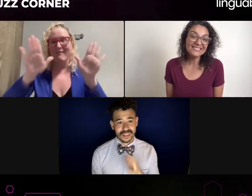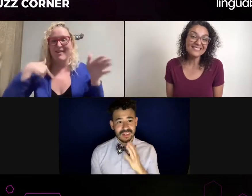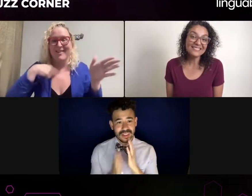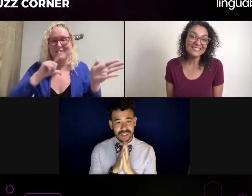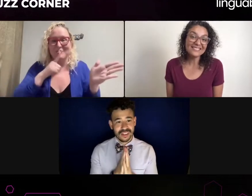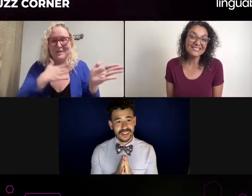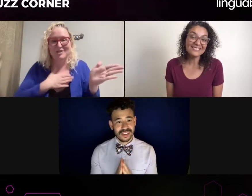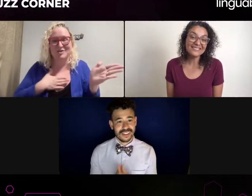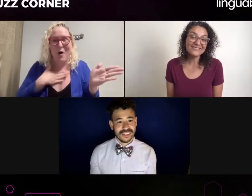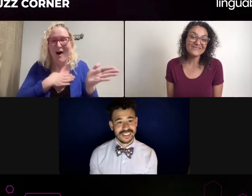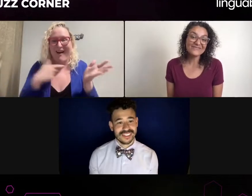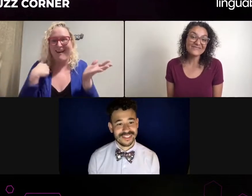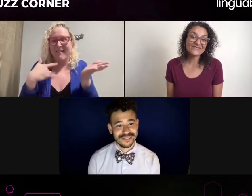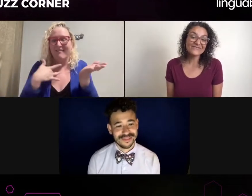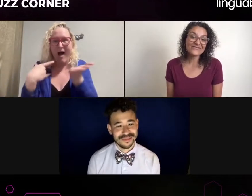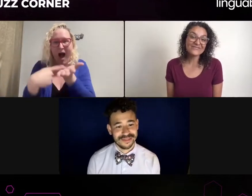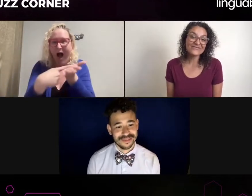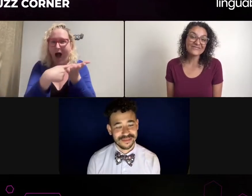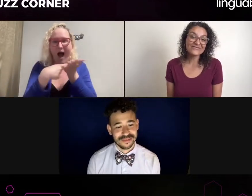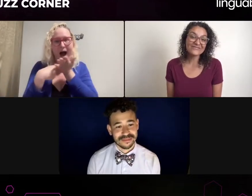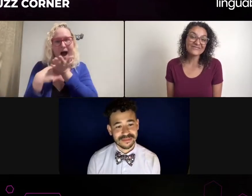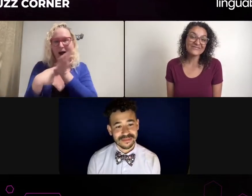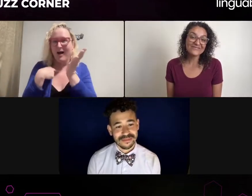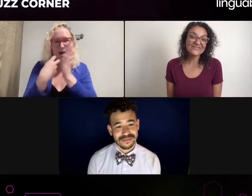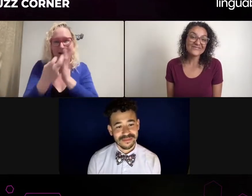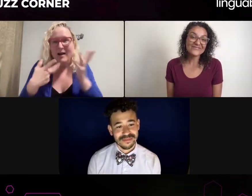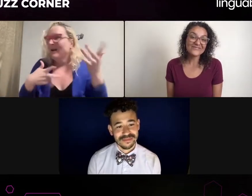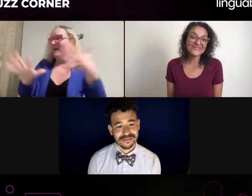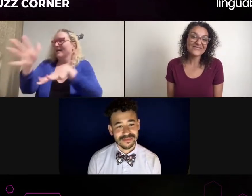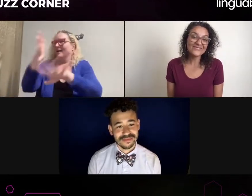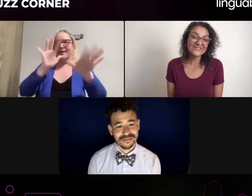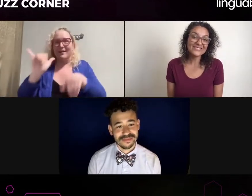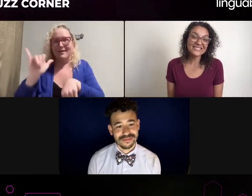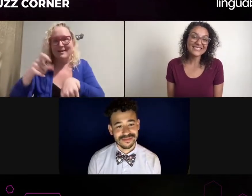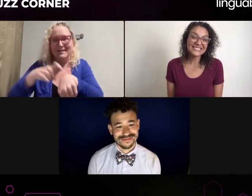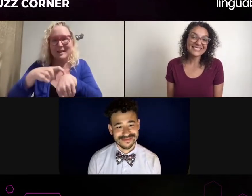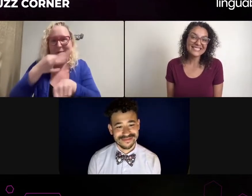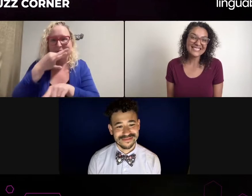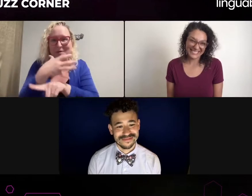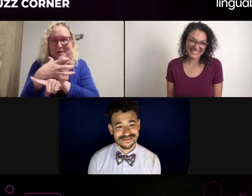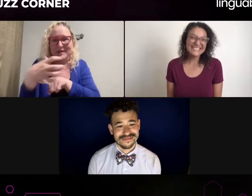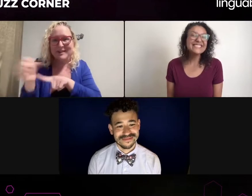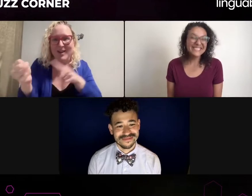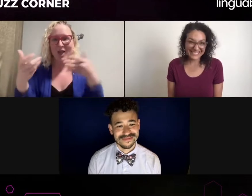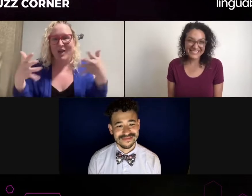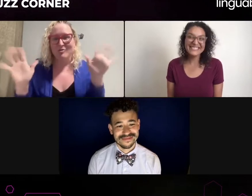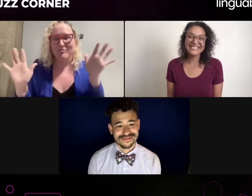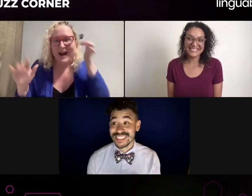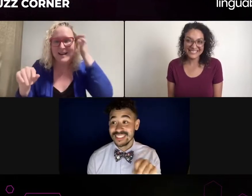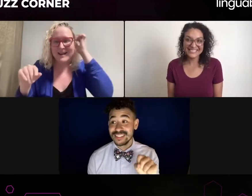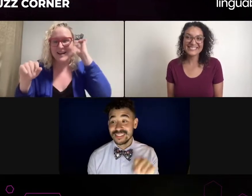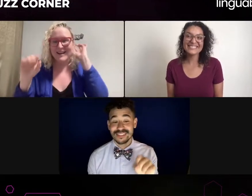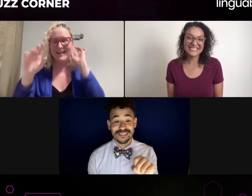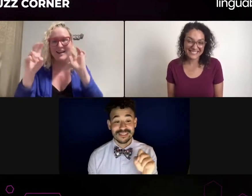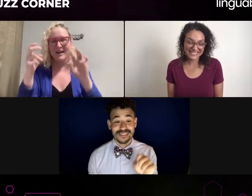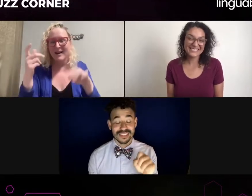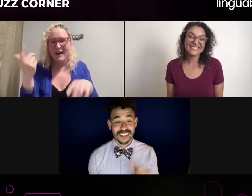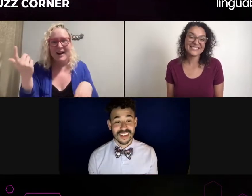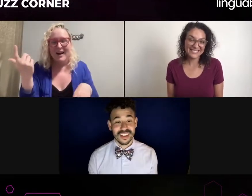So if there's a DSL there, that's where the DSL steps in and goes, "Absolutely not, Dickie, go rehearse, go do your lines, go work on yourself."